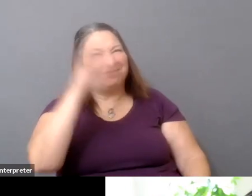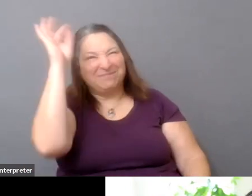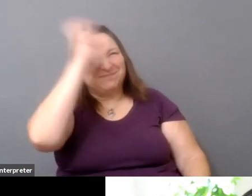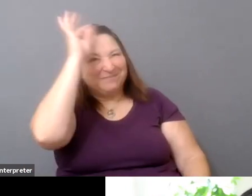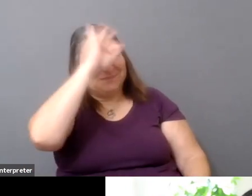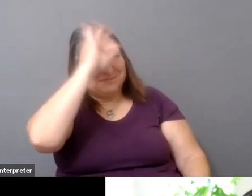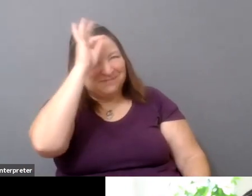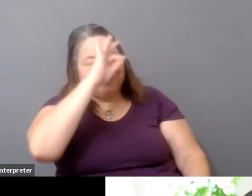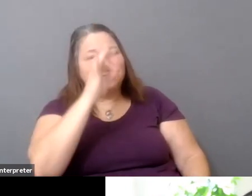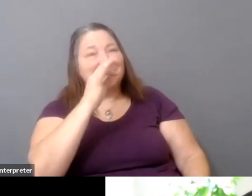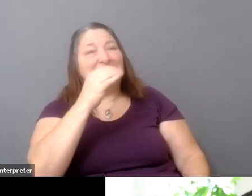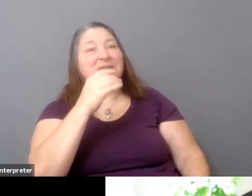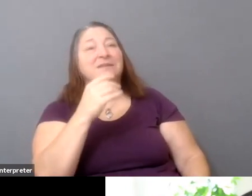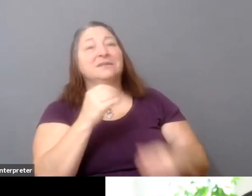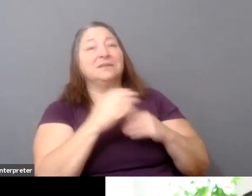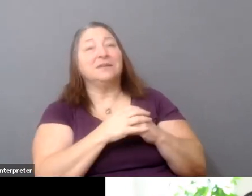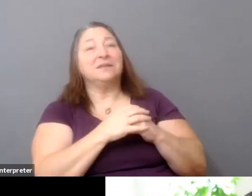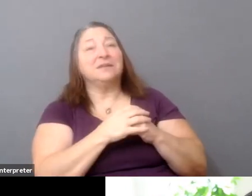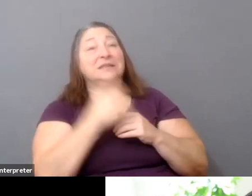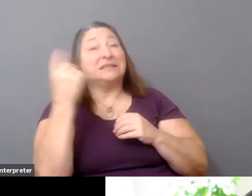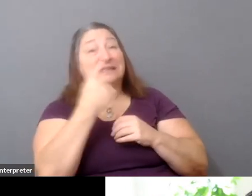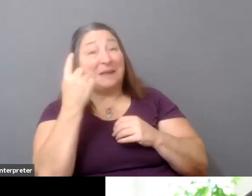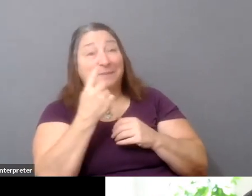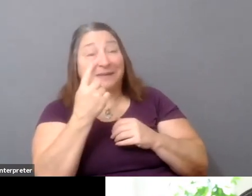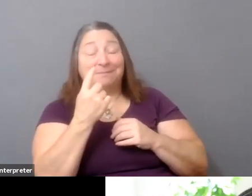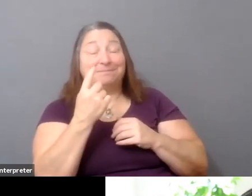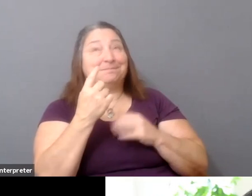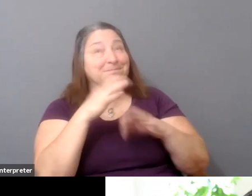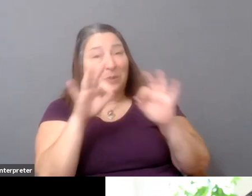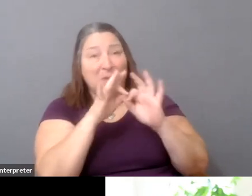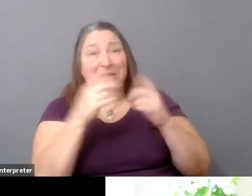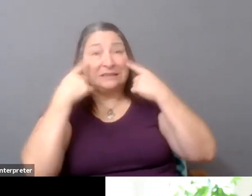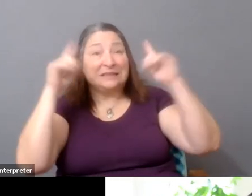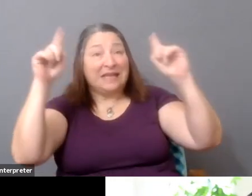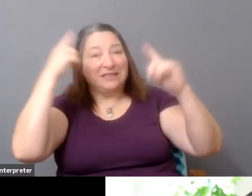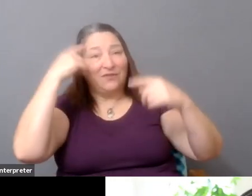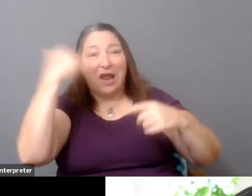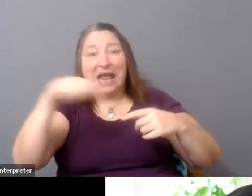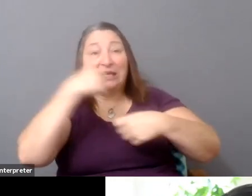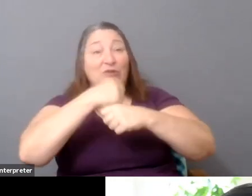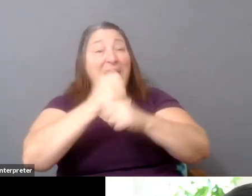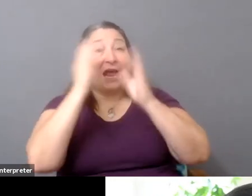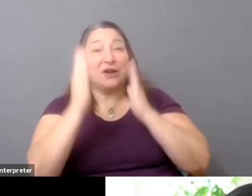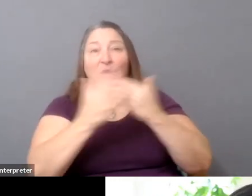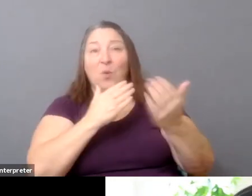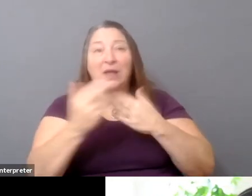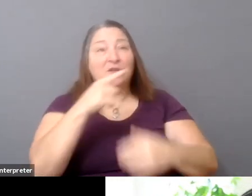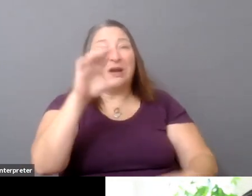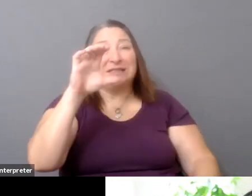as Maggie mentioned, is, you know, I think that success for any creator, whether you're a CEO of a venture-backed company or an artist